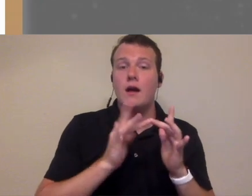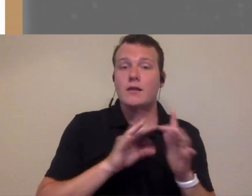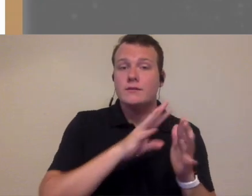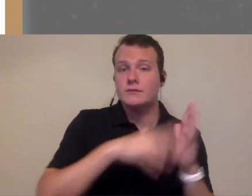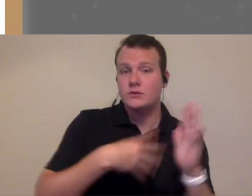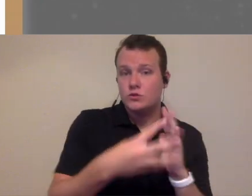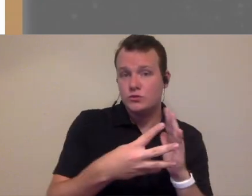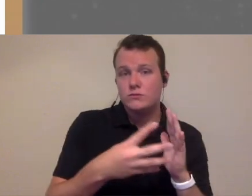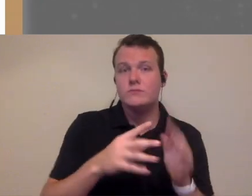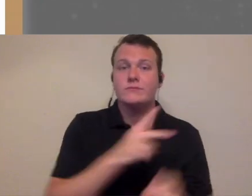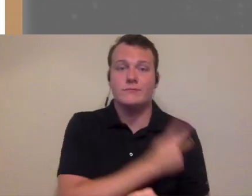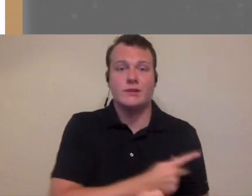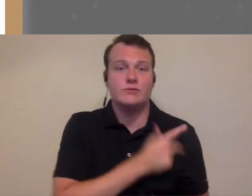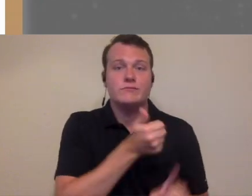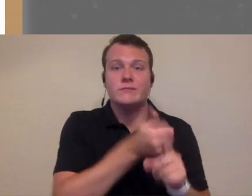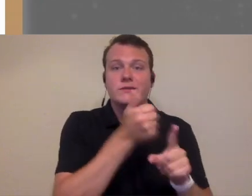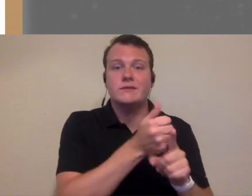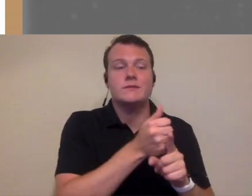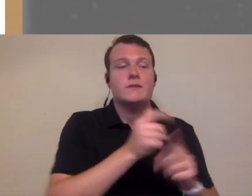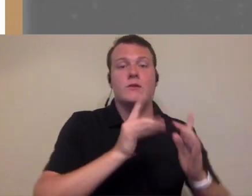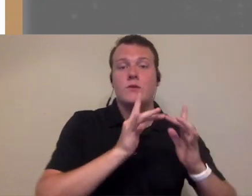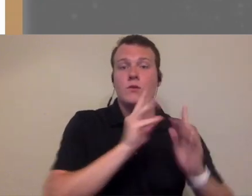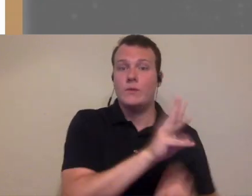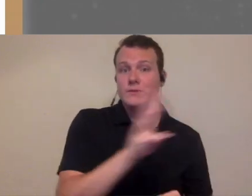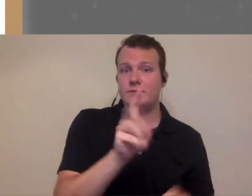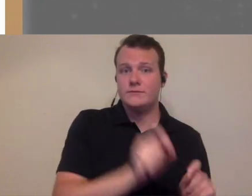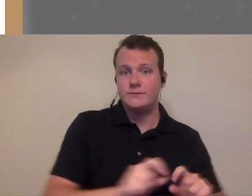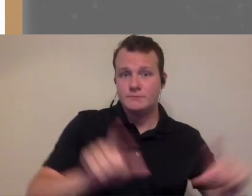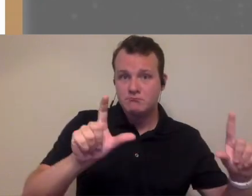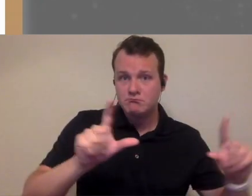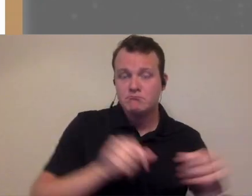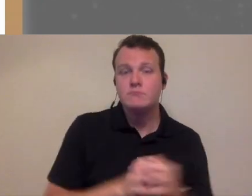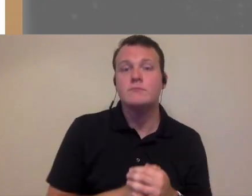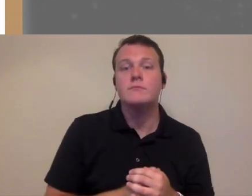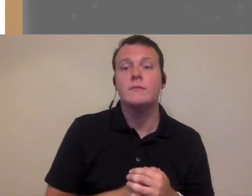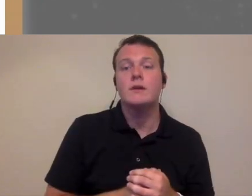scheduling right giving the patient the ability to go to your website respond